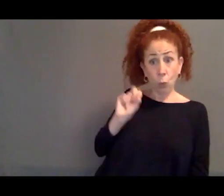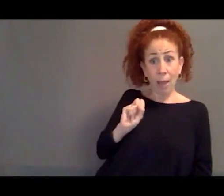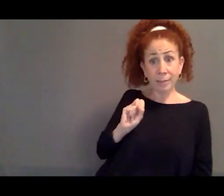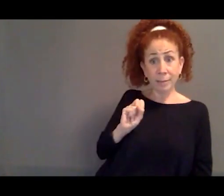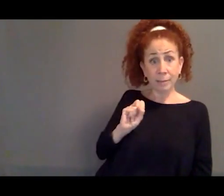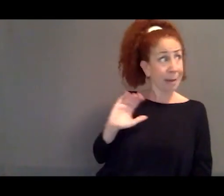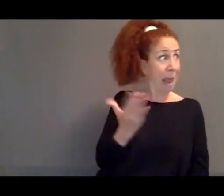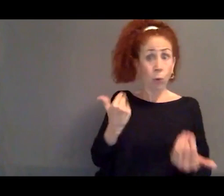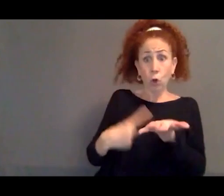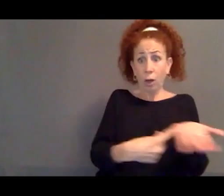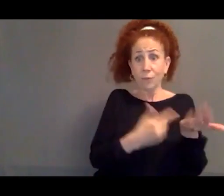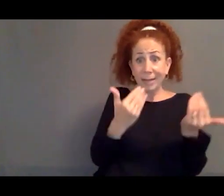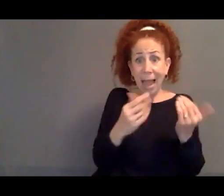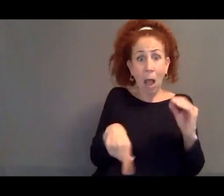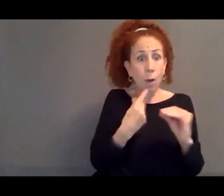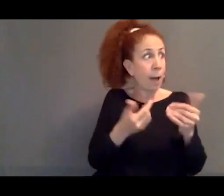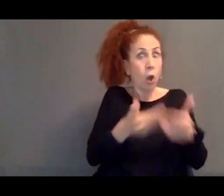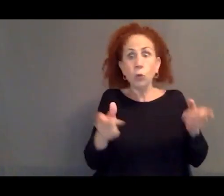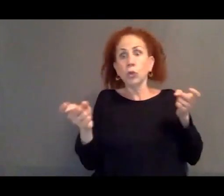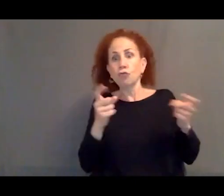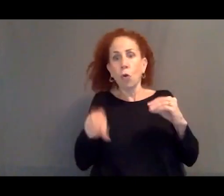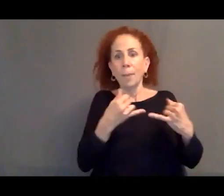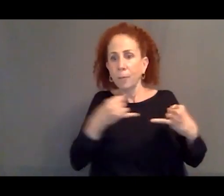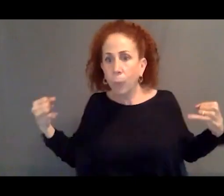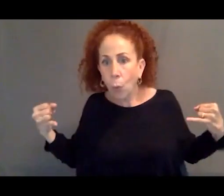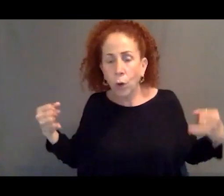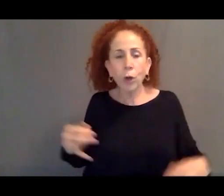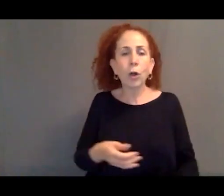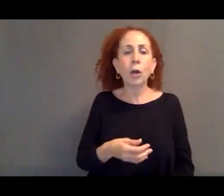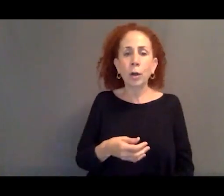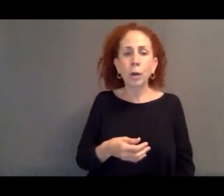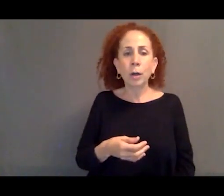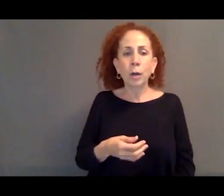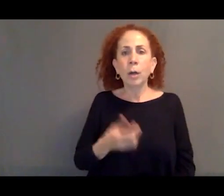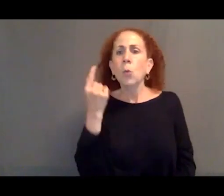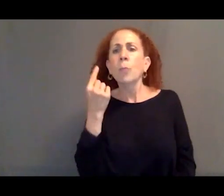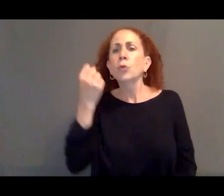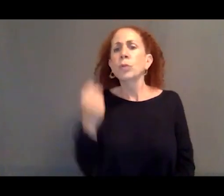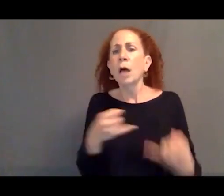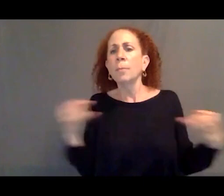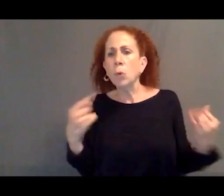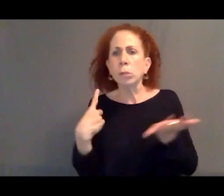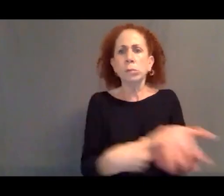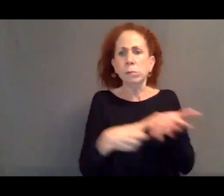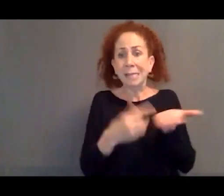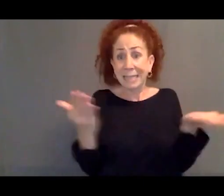about the loss of control over the border and what we should do about the southern border in the United States.